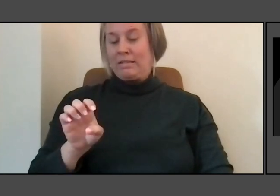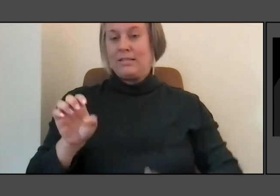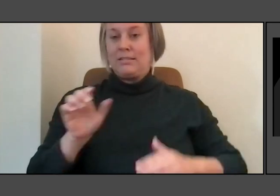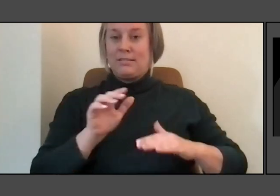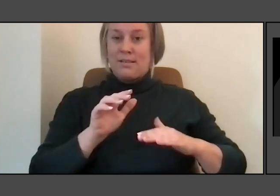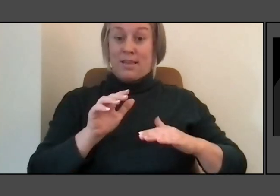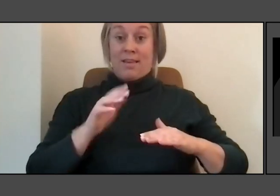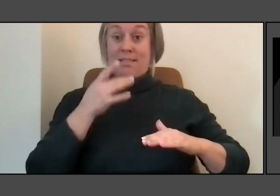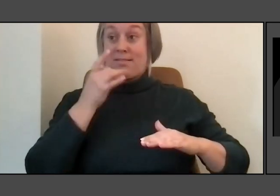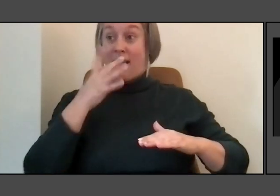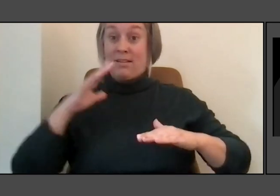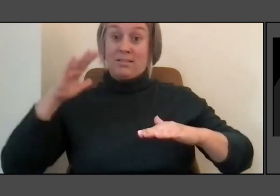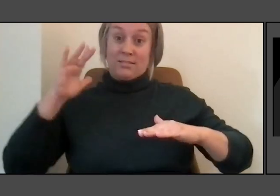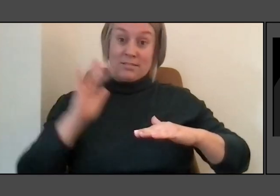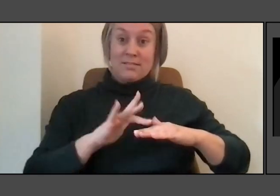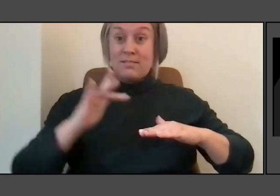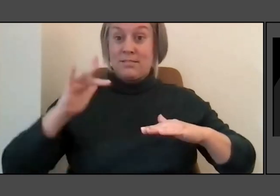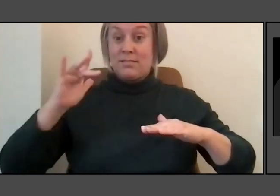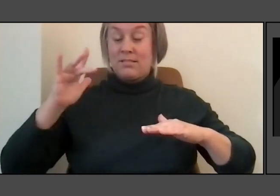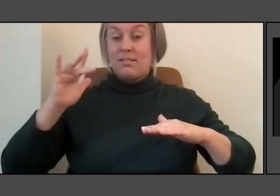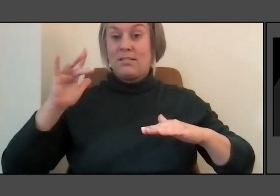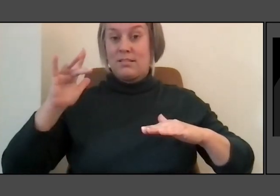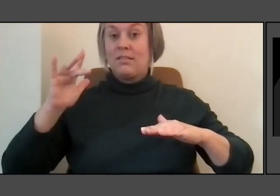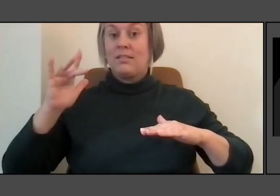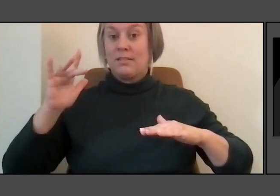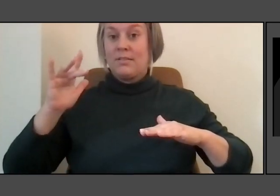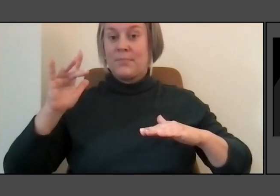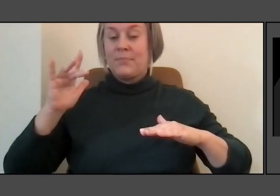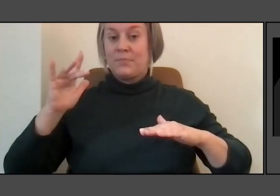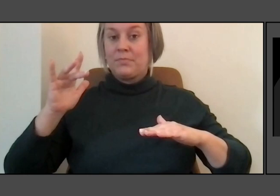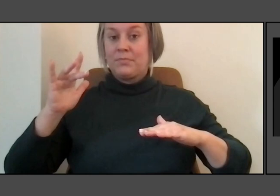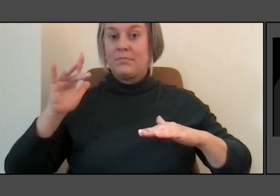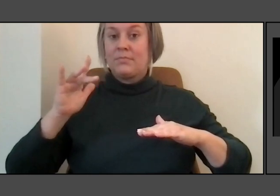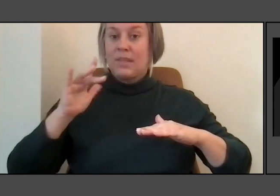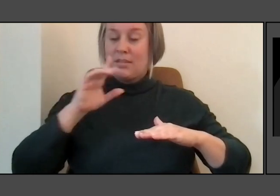so that it like literally brings people love that photograph with the hand.